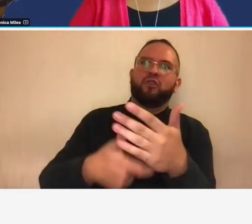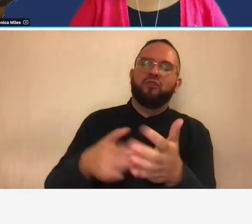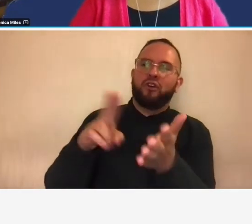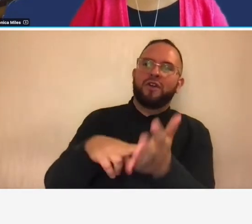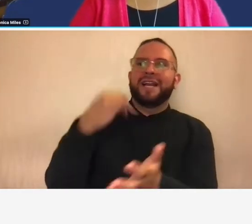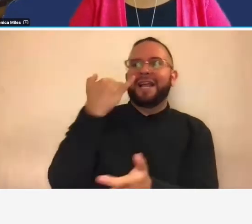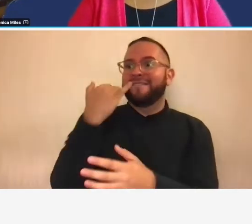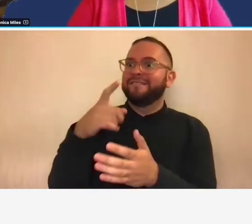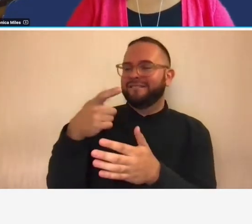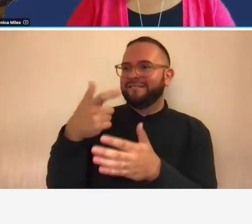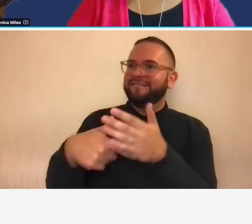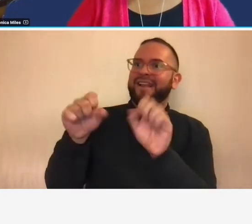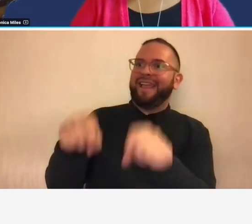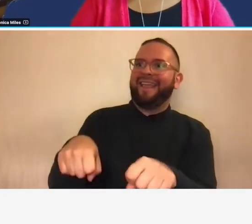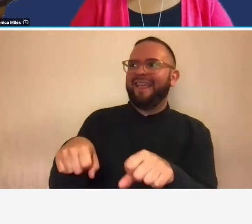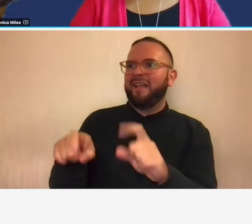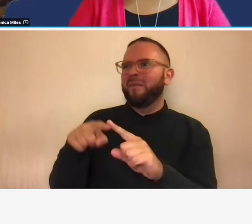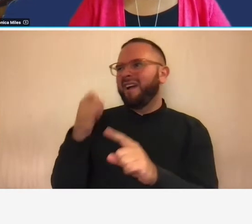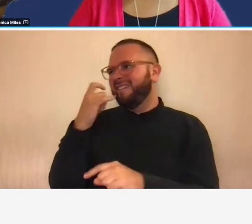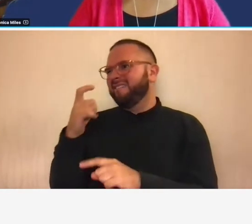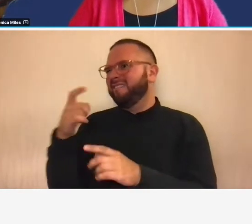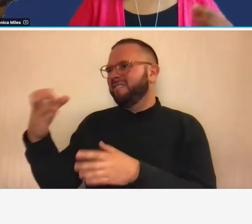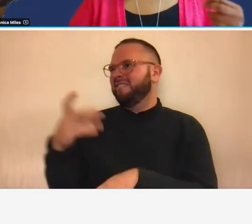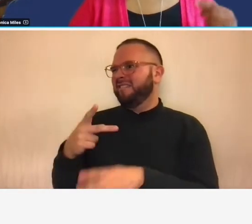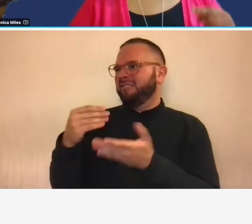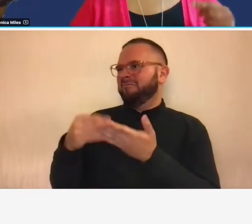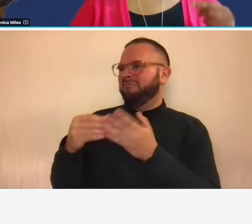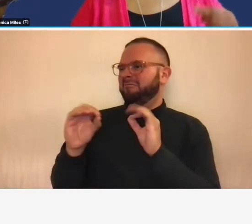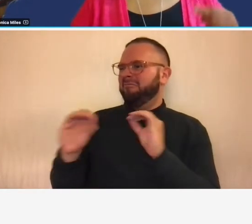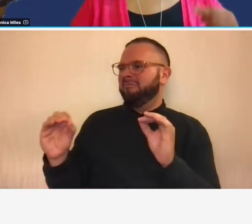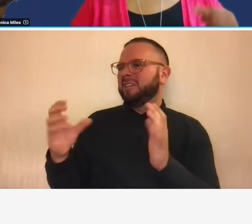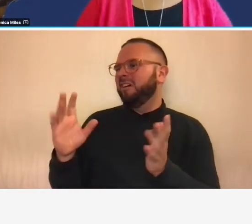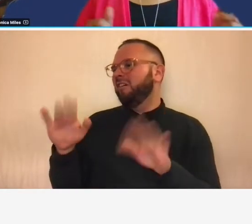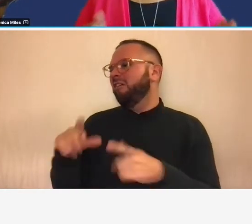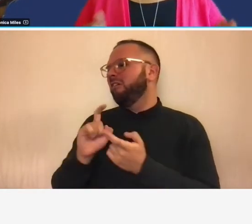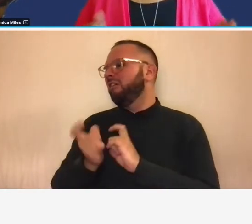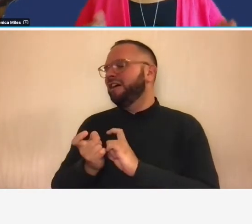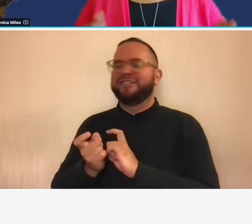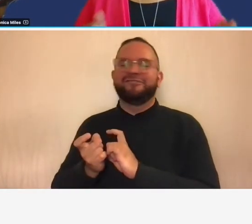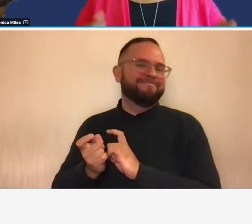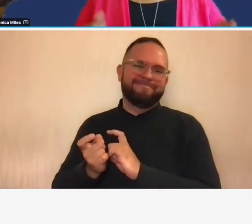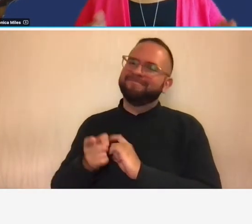not that's that's a no-no so now let's look at abc company because this is something we actually see